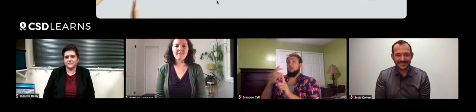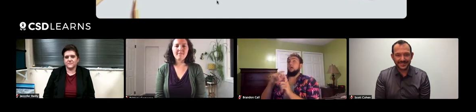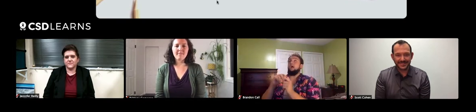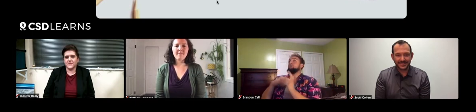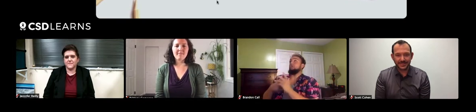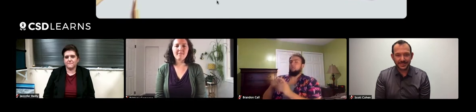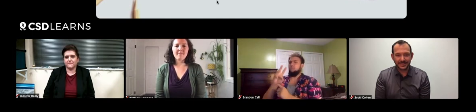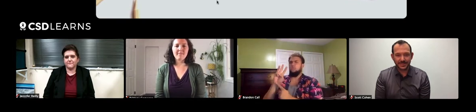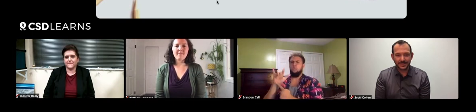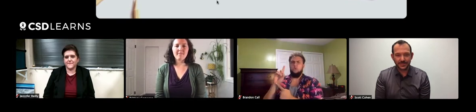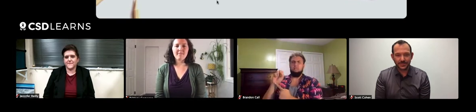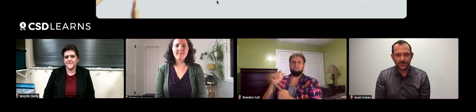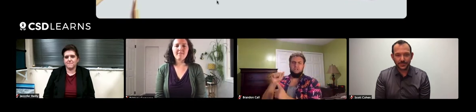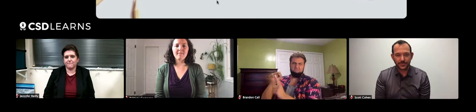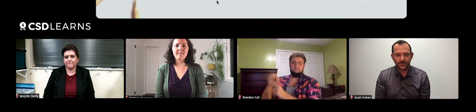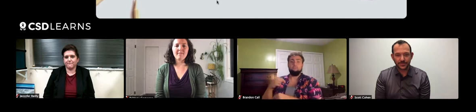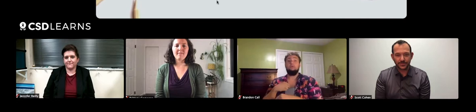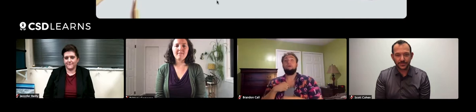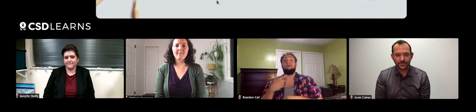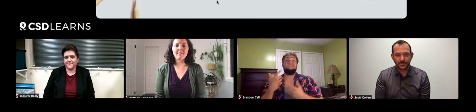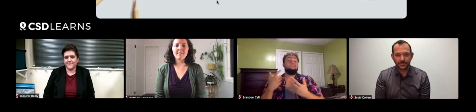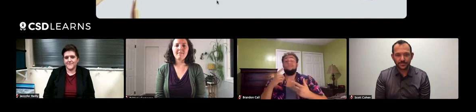I shall start with "Wild Saga".